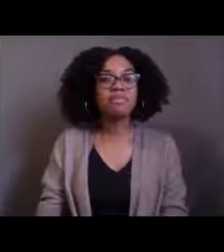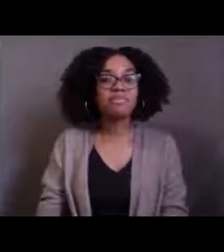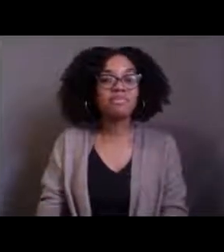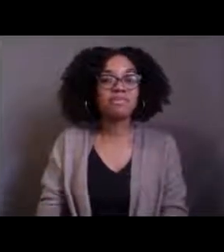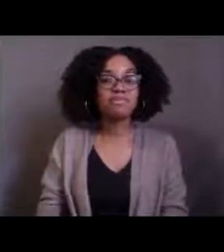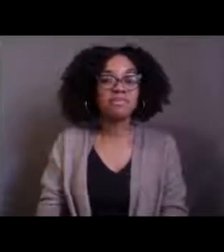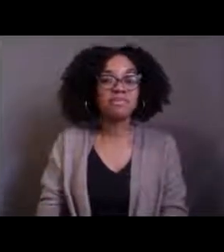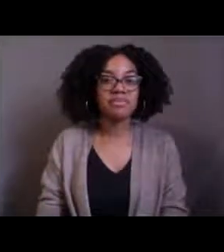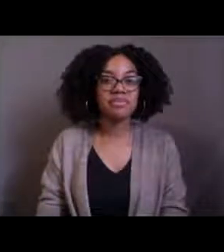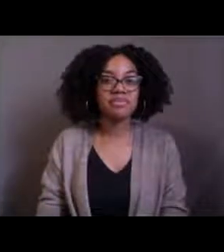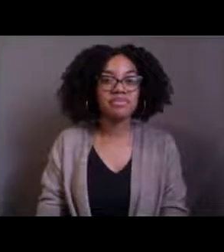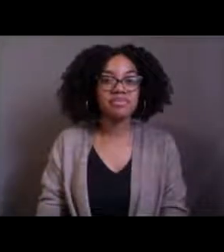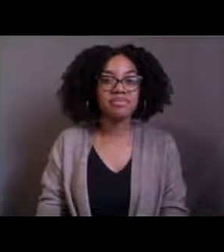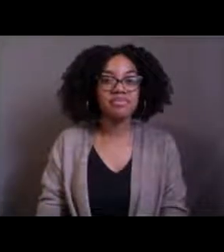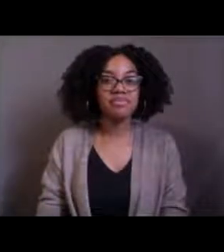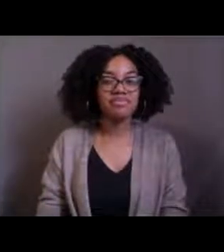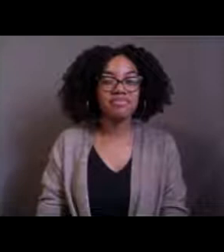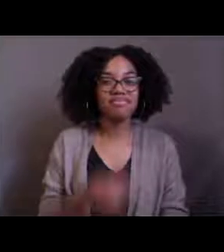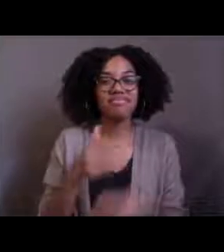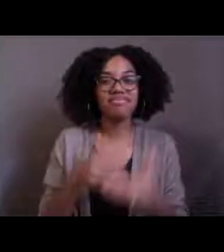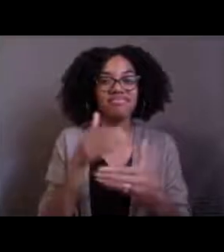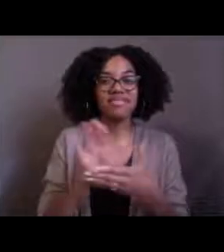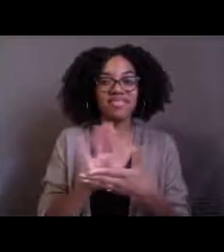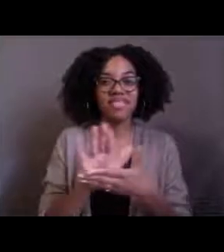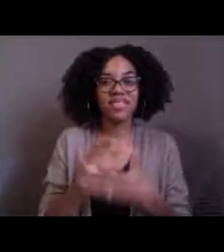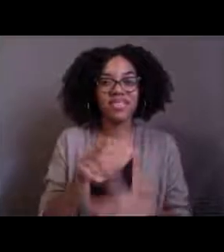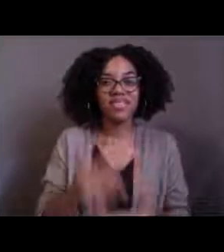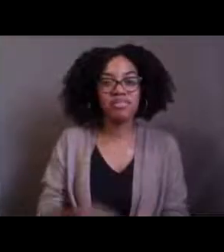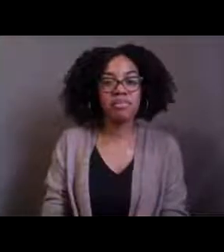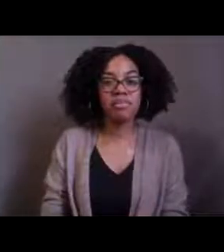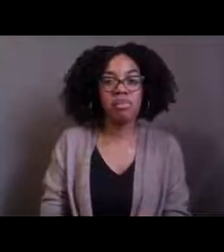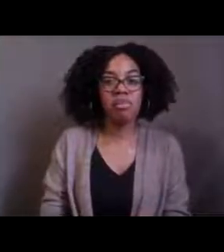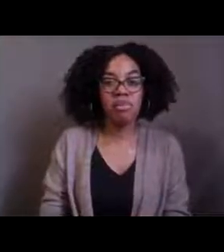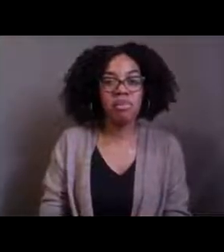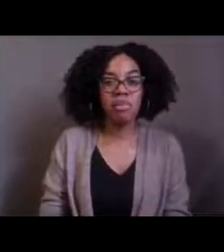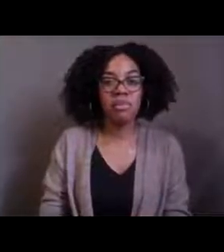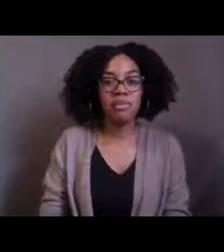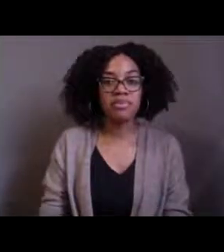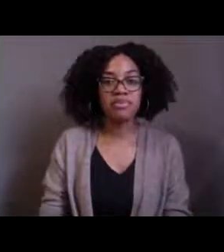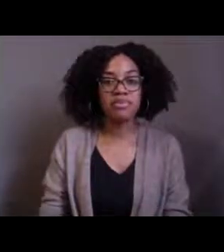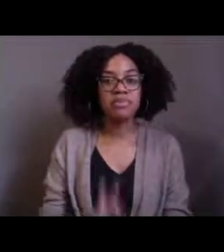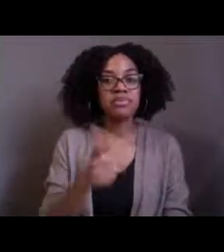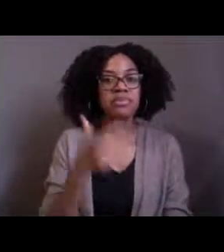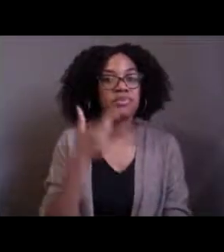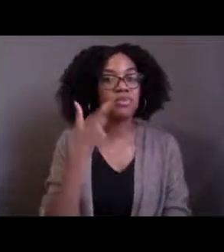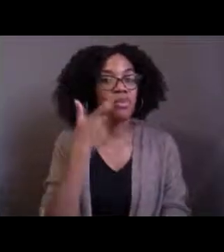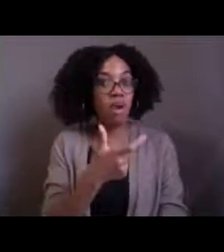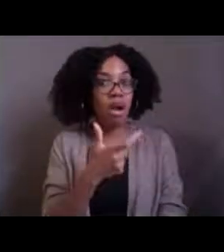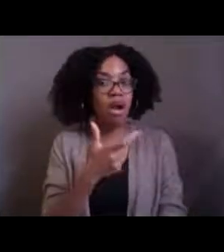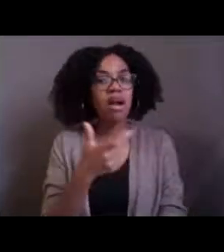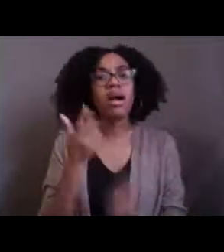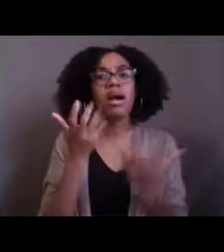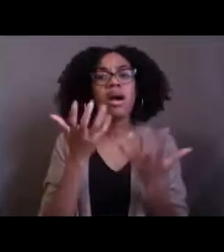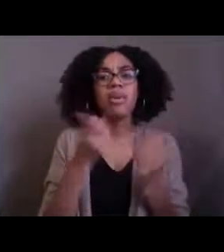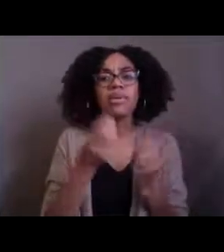So I have another video for you guys and while we're watching this video, I'd like you guys to think about what you're seeing